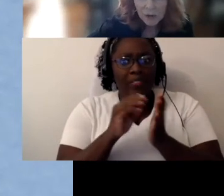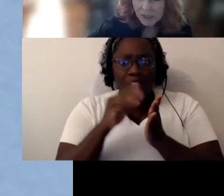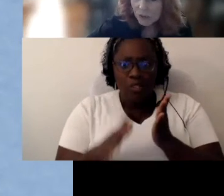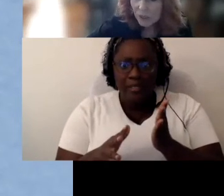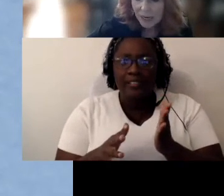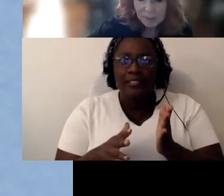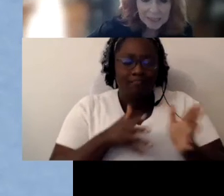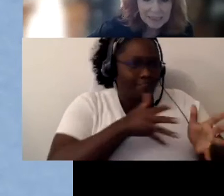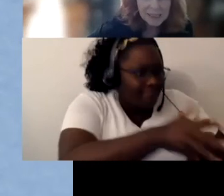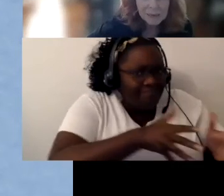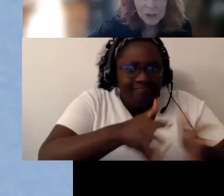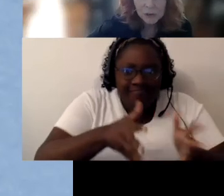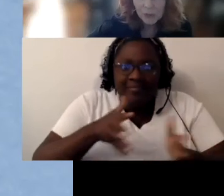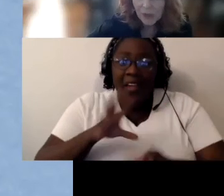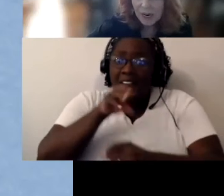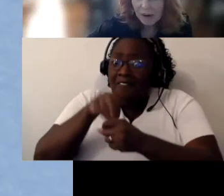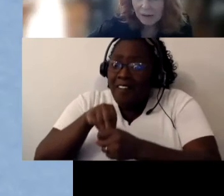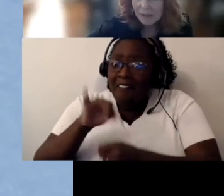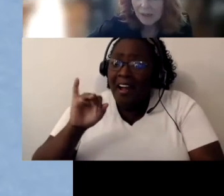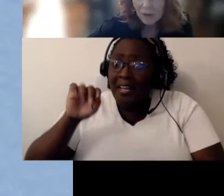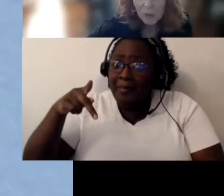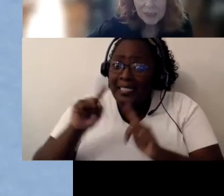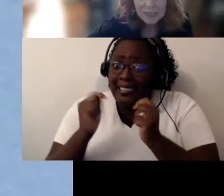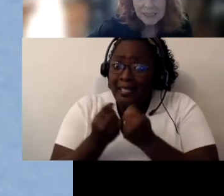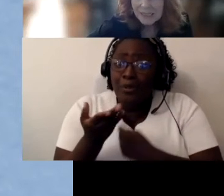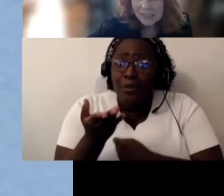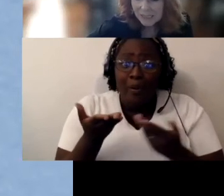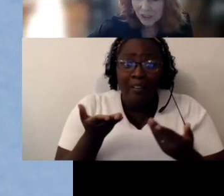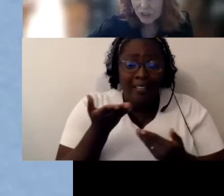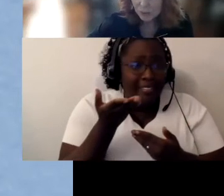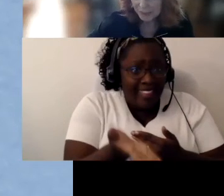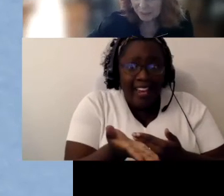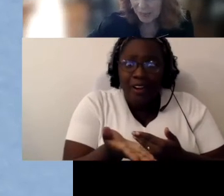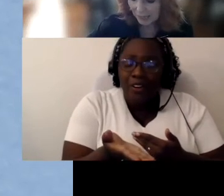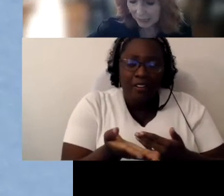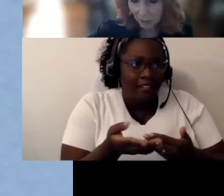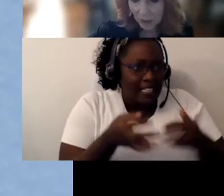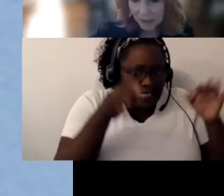You guys are on IEP teams you're there when these decisions are being made and I want